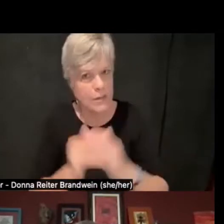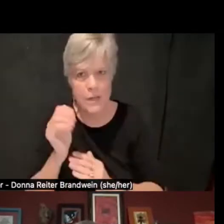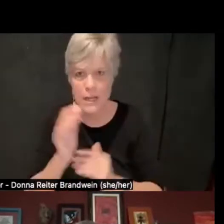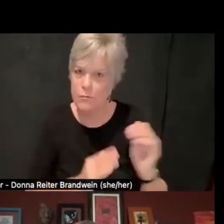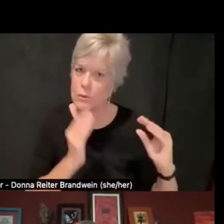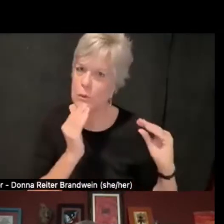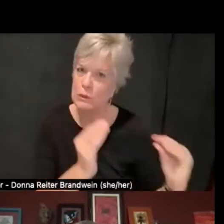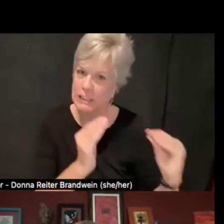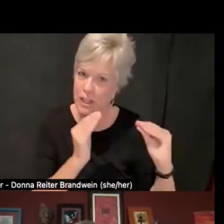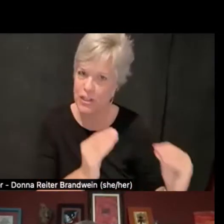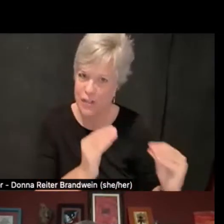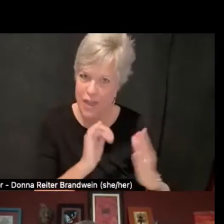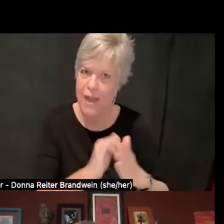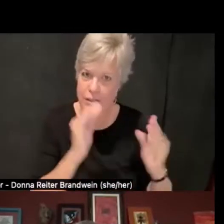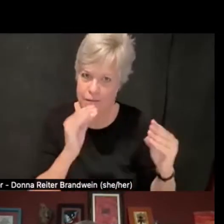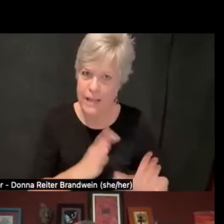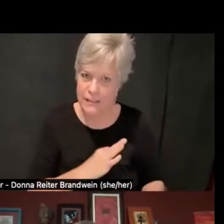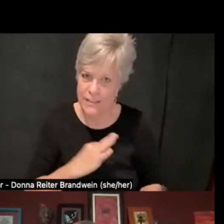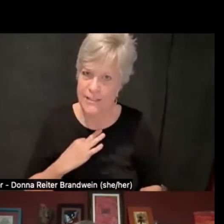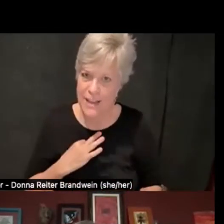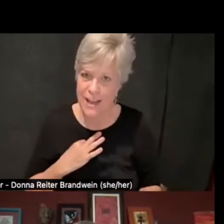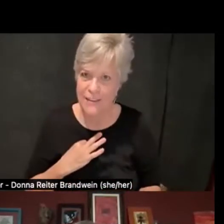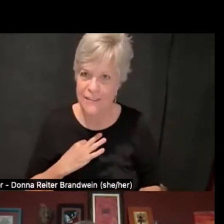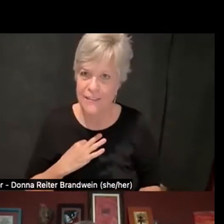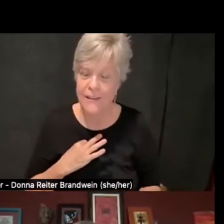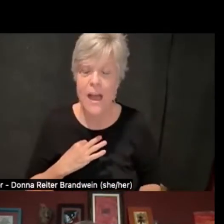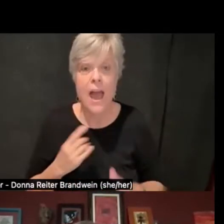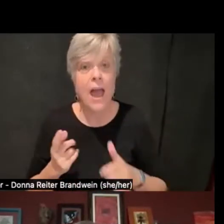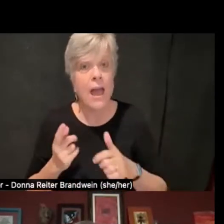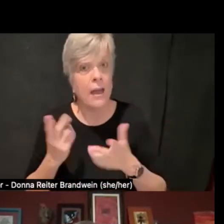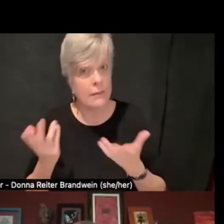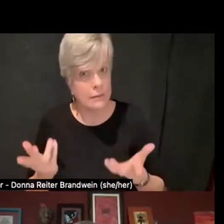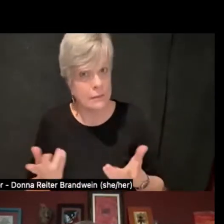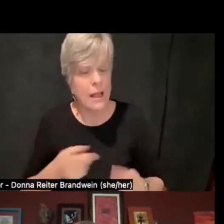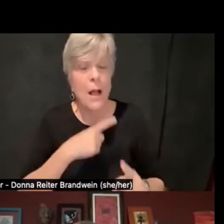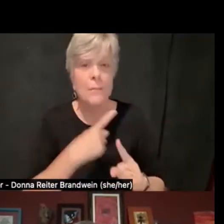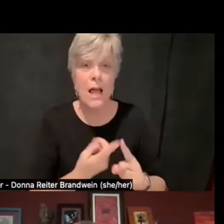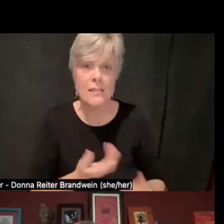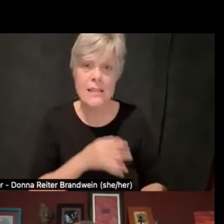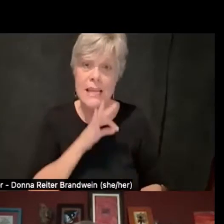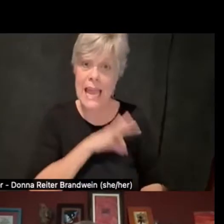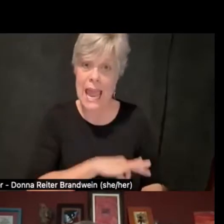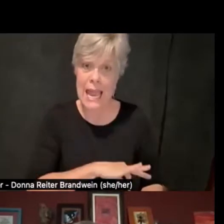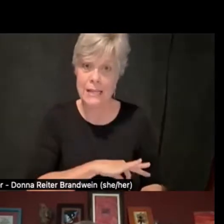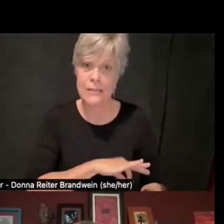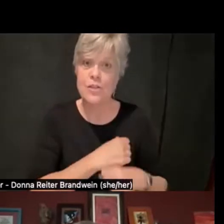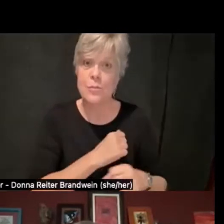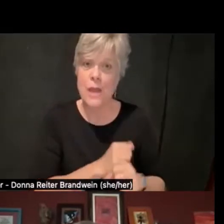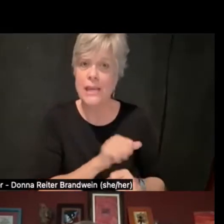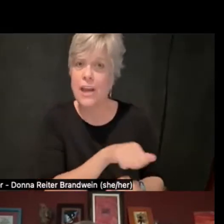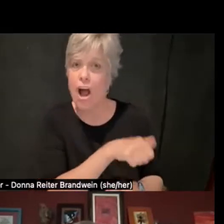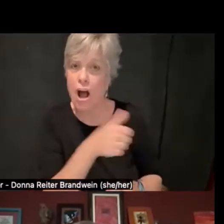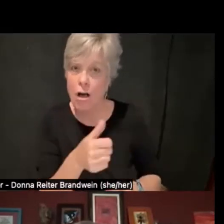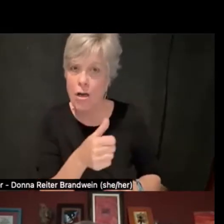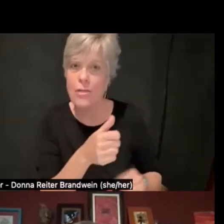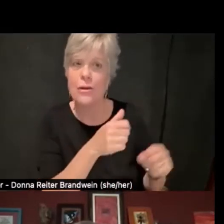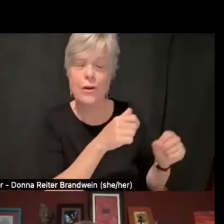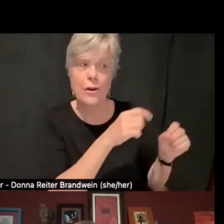And then the gains that you've made in those other areas, try to figure out how you can capitalize on those, right,